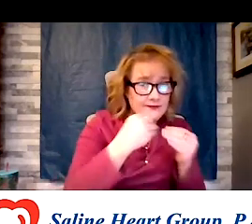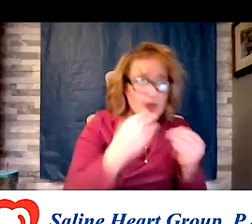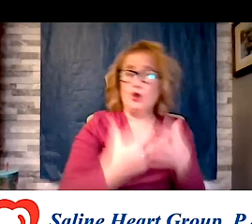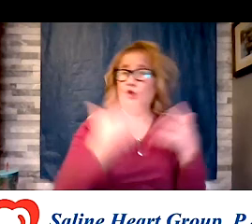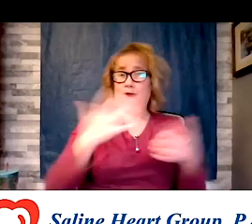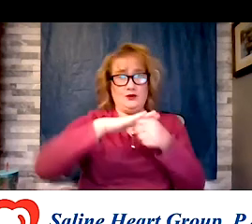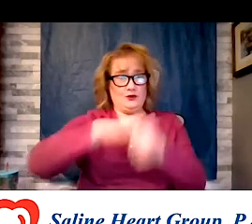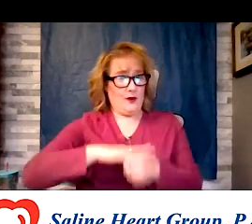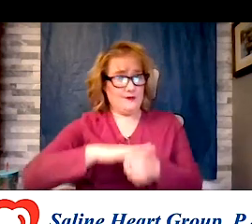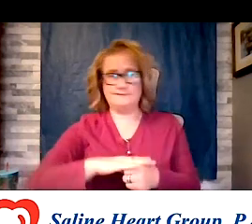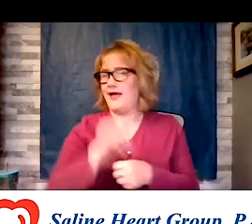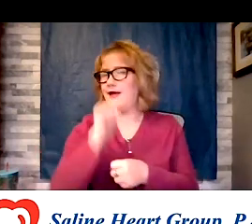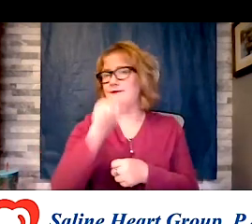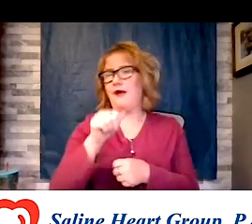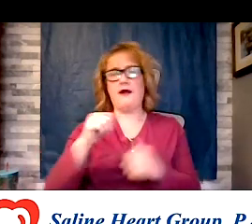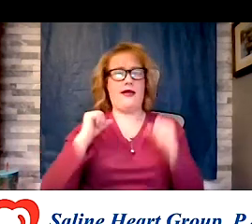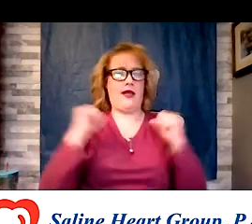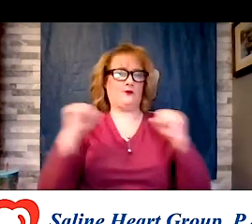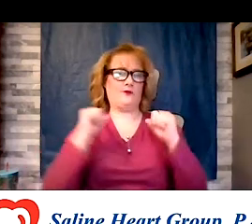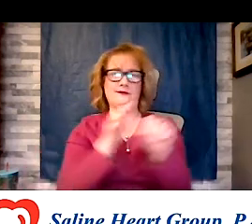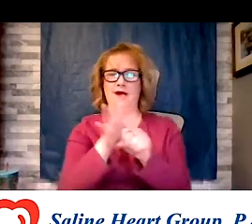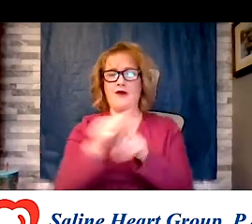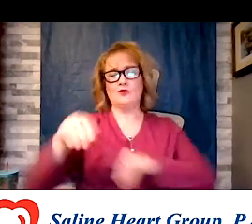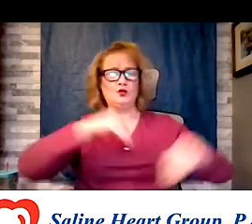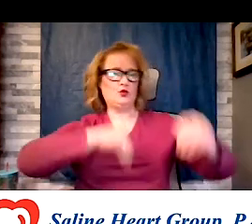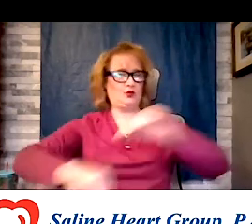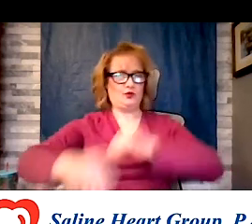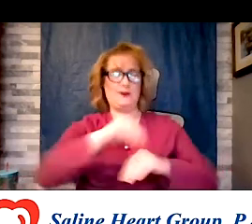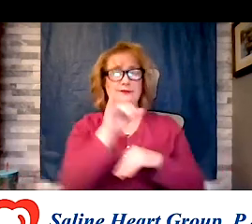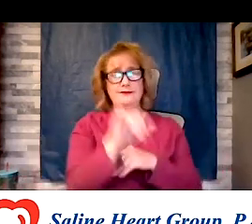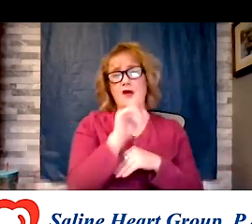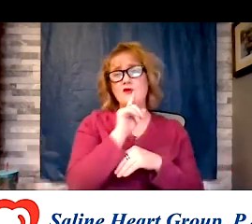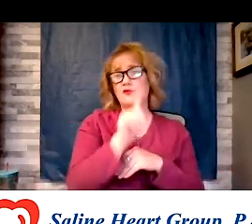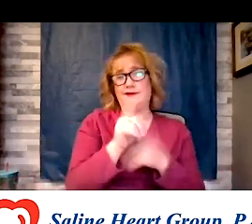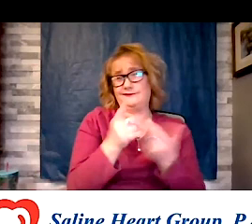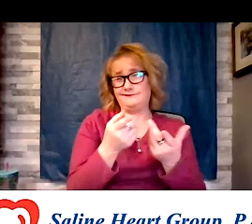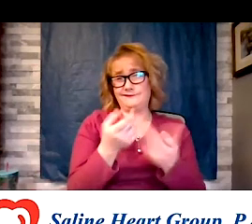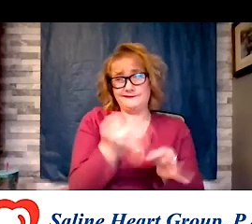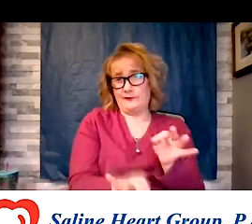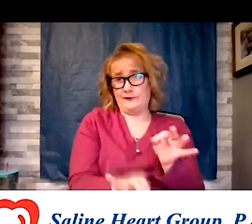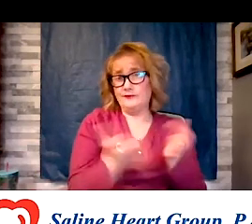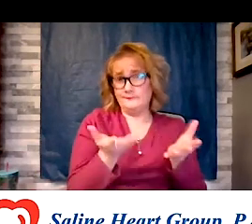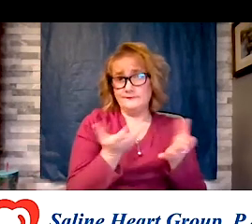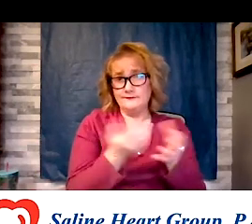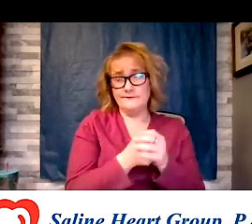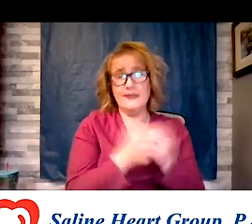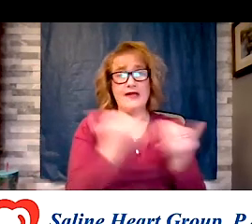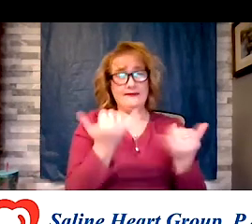mean, it really is this simple. And this evening we'll end up discussing just a few of the